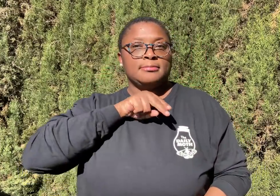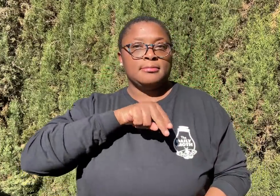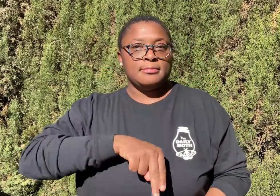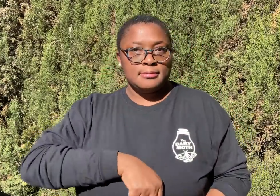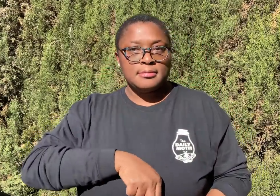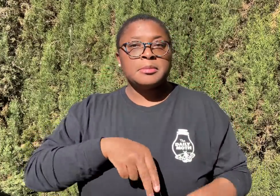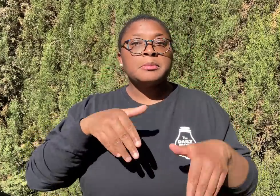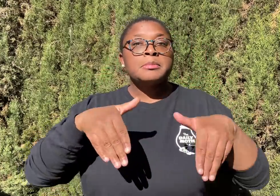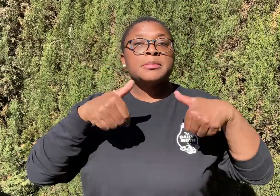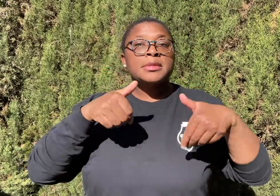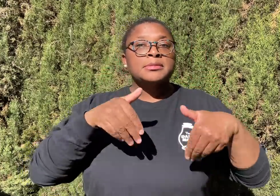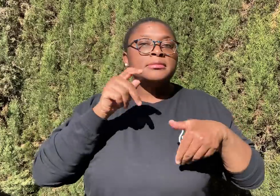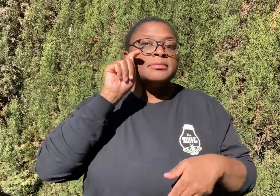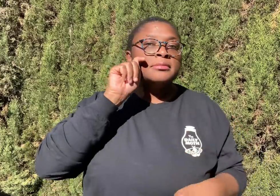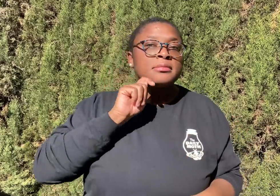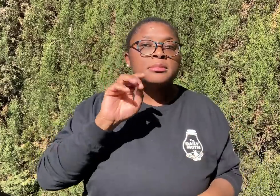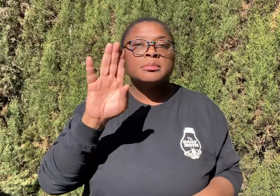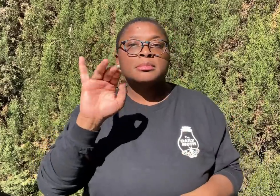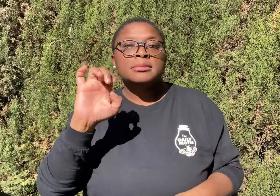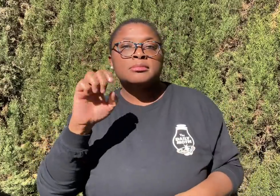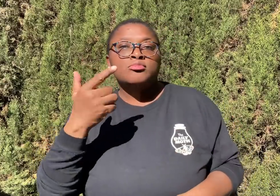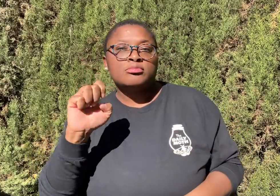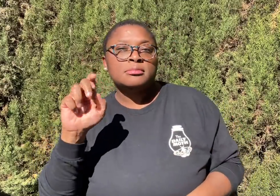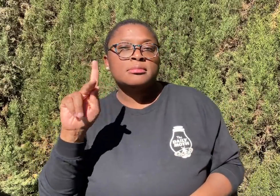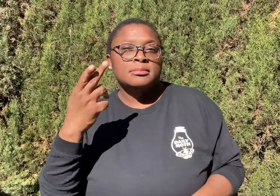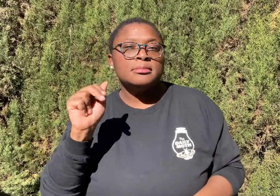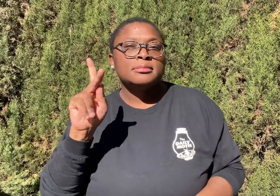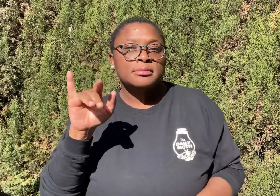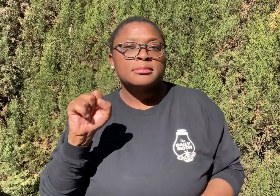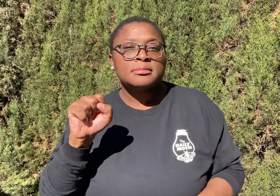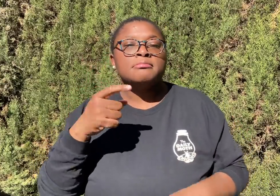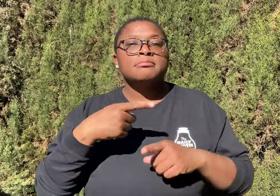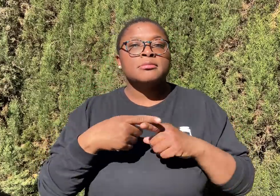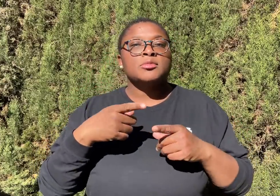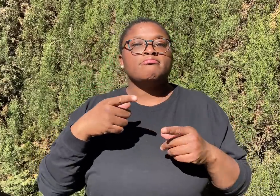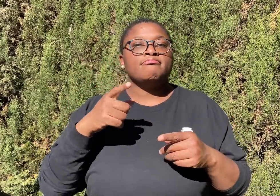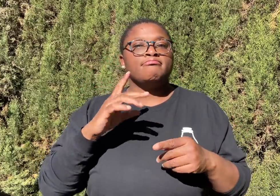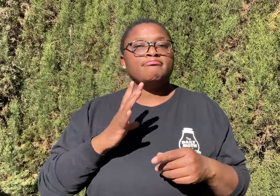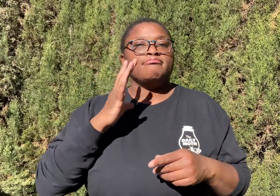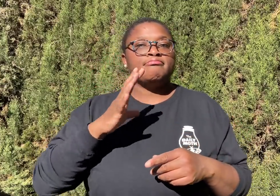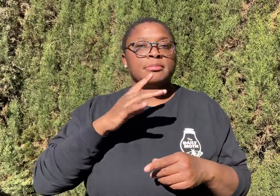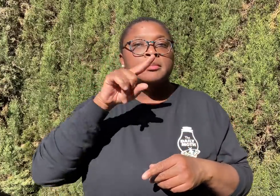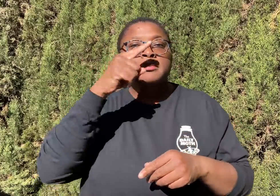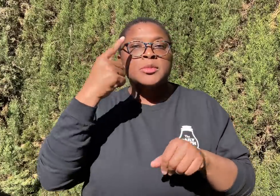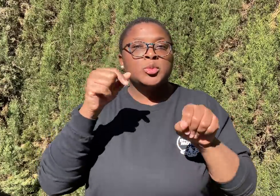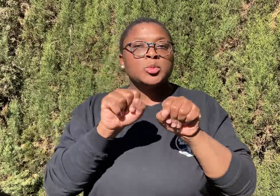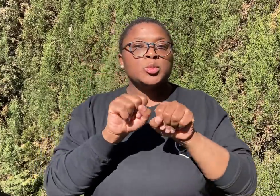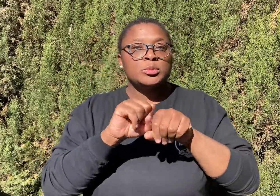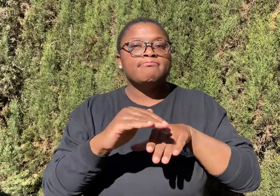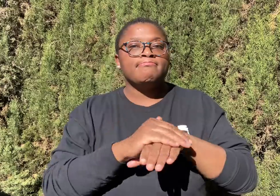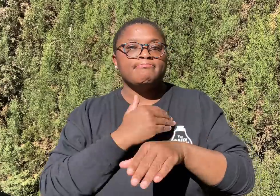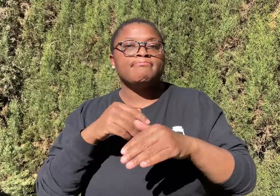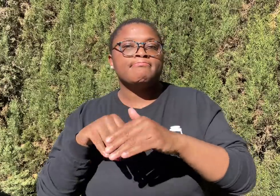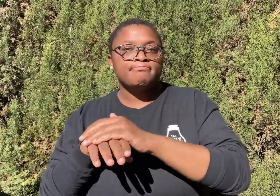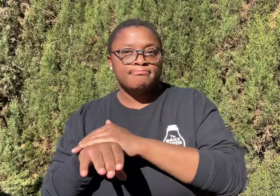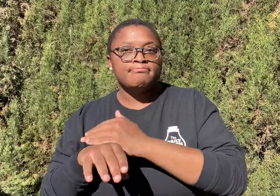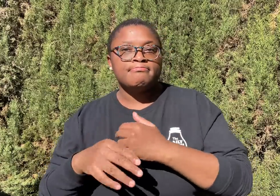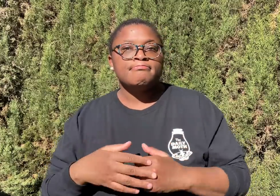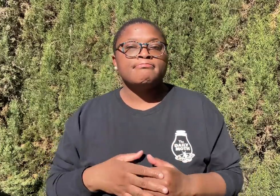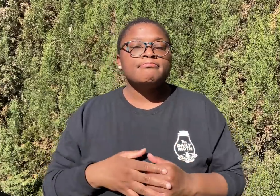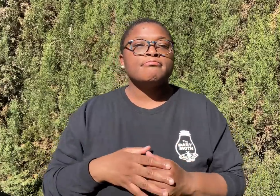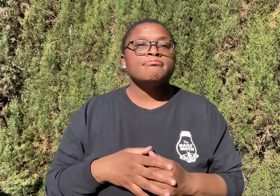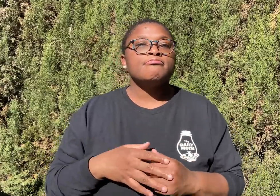shirt and a tie, beige khakis, and formal black shoes.